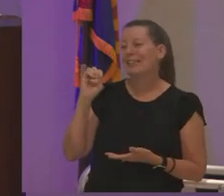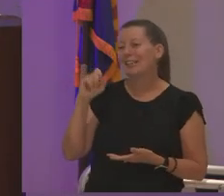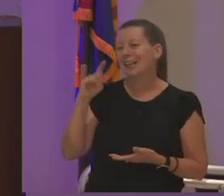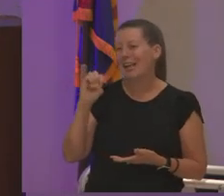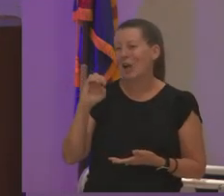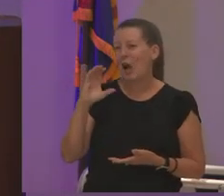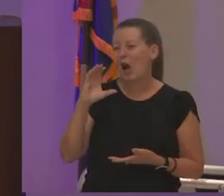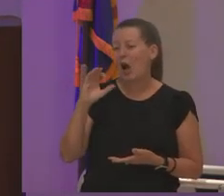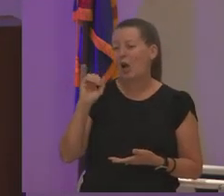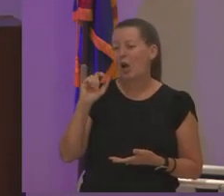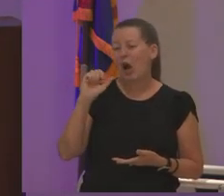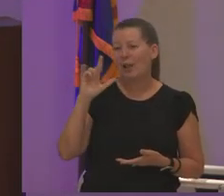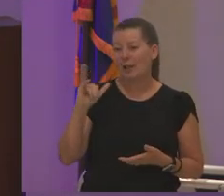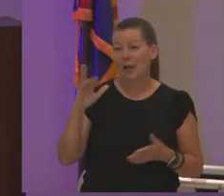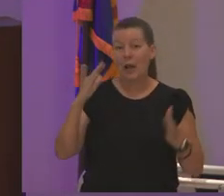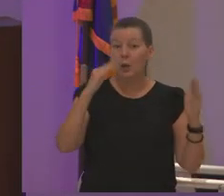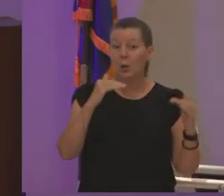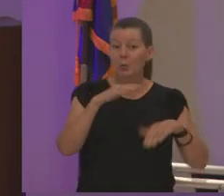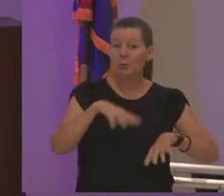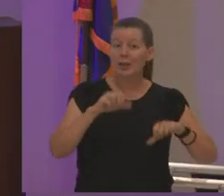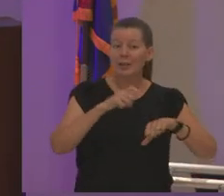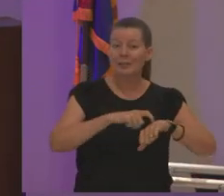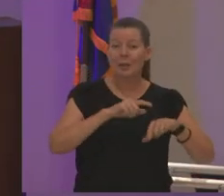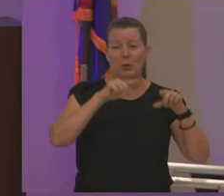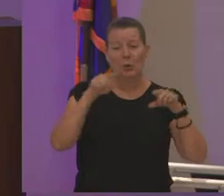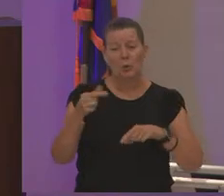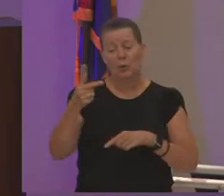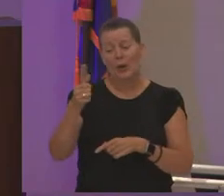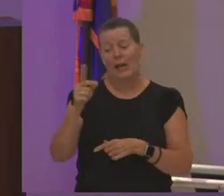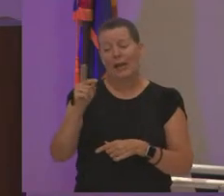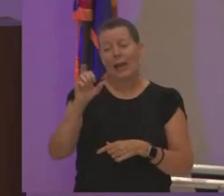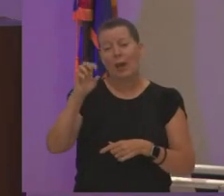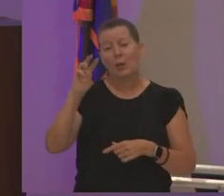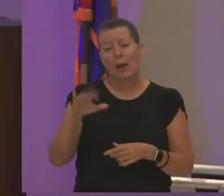the time to go to gateway college i'm gonna make sure i do that to go and see her work it